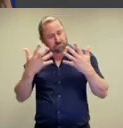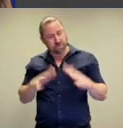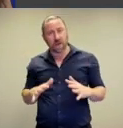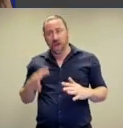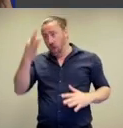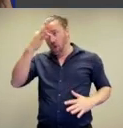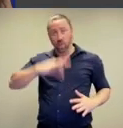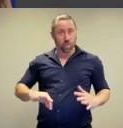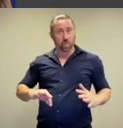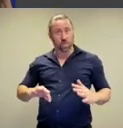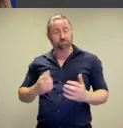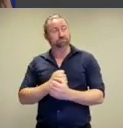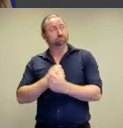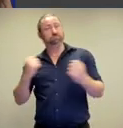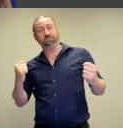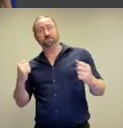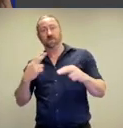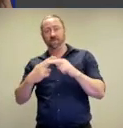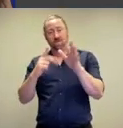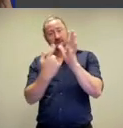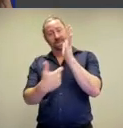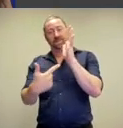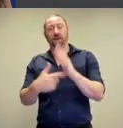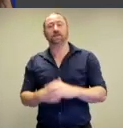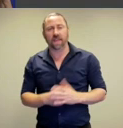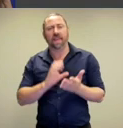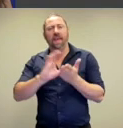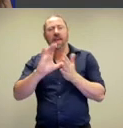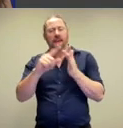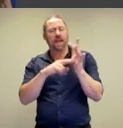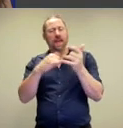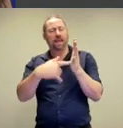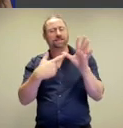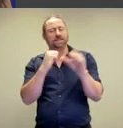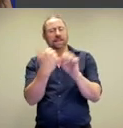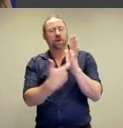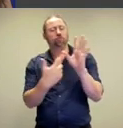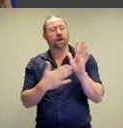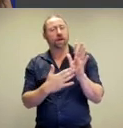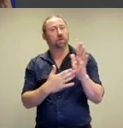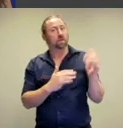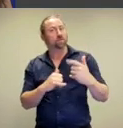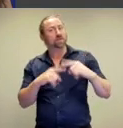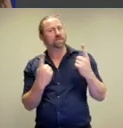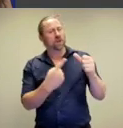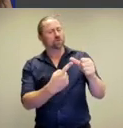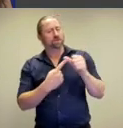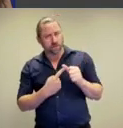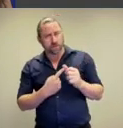said yes! You have been nude for art and then it turns out that instagram had